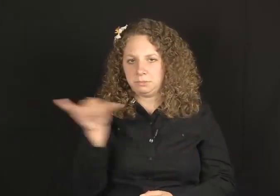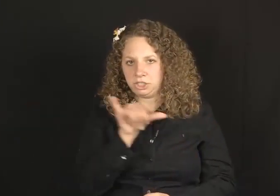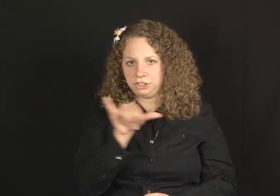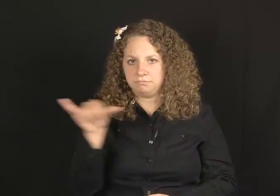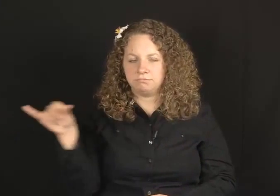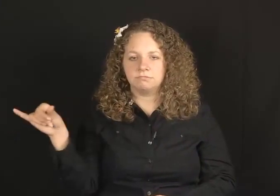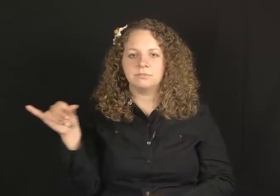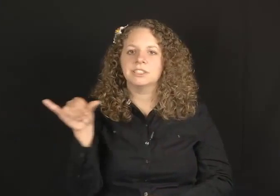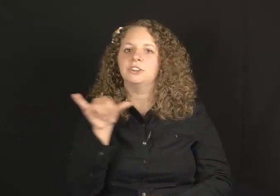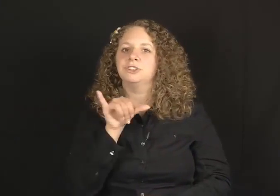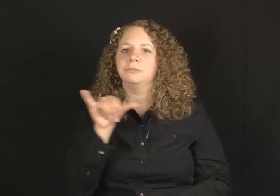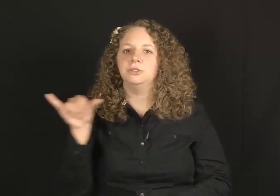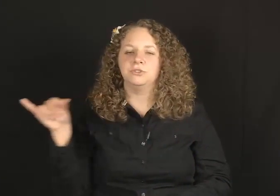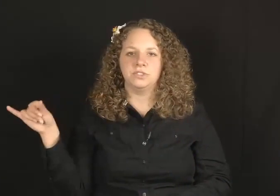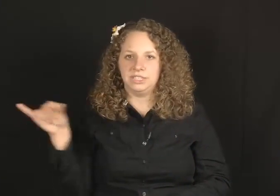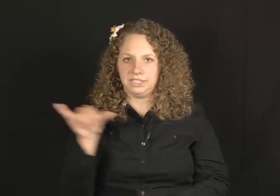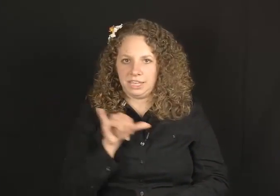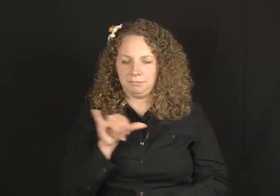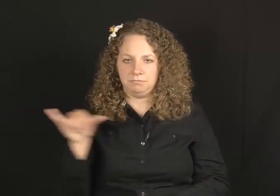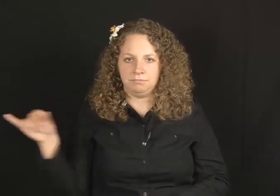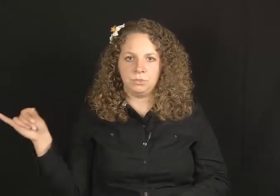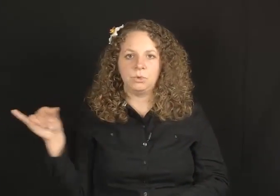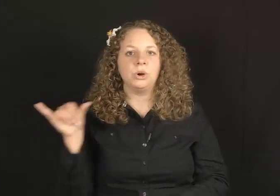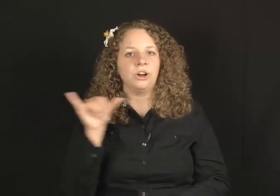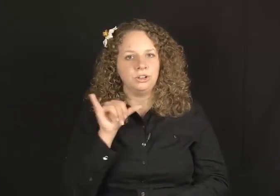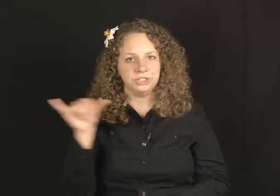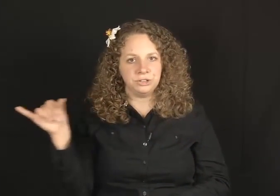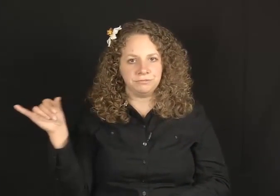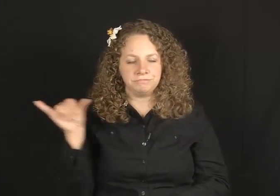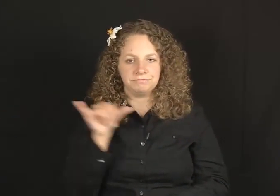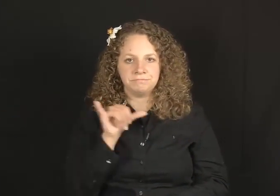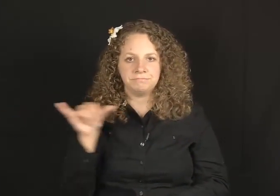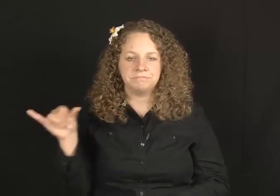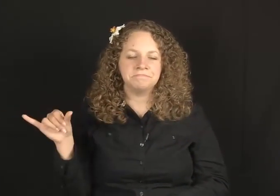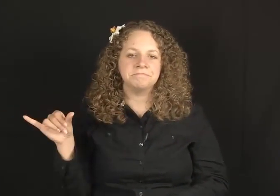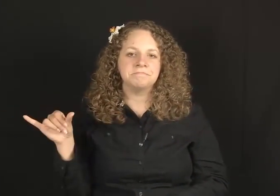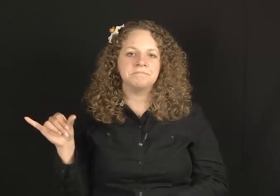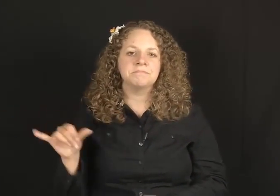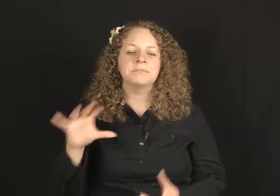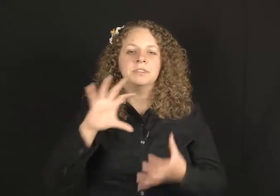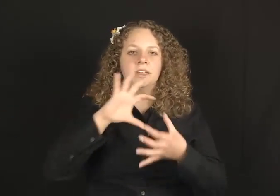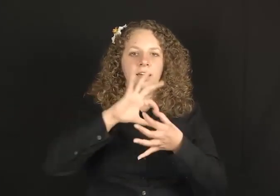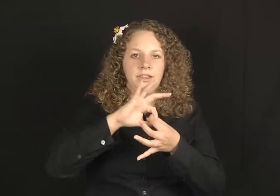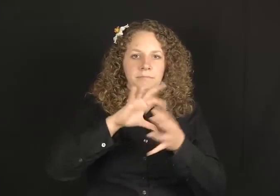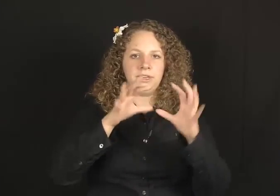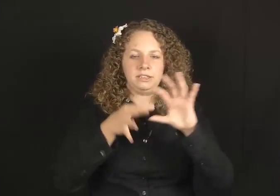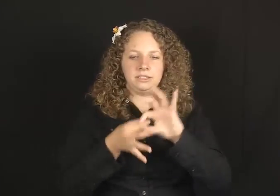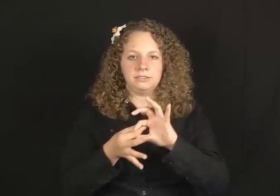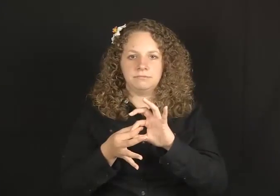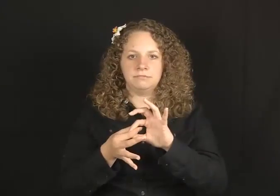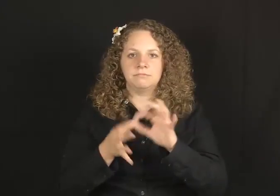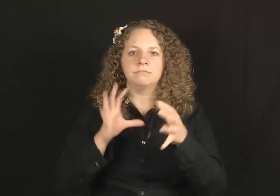SIMILAR/SAME or ALSO.